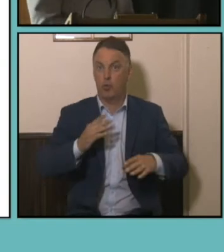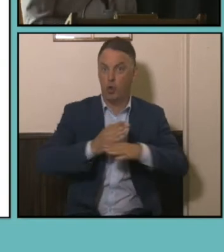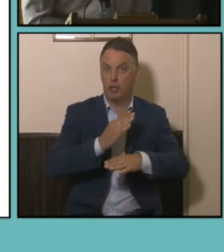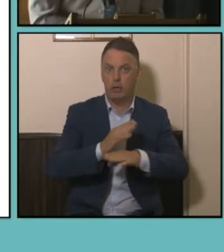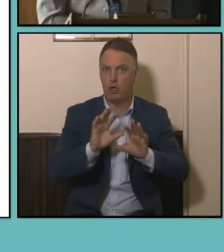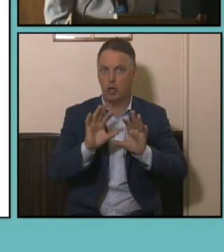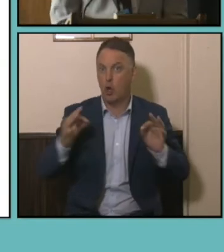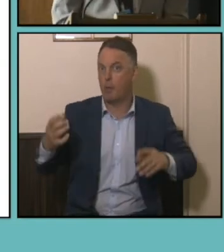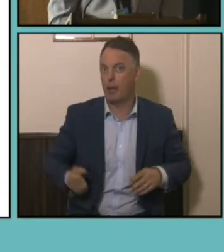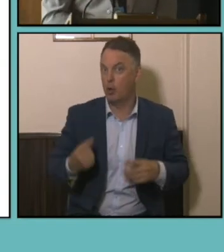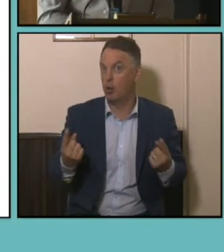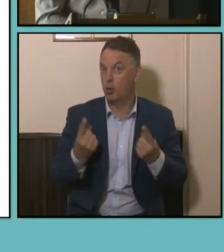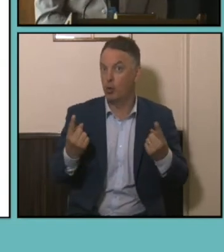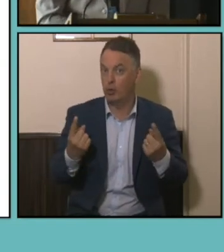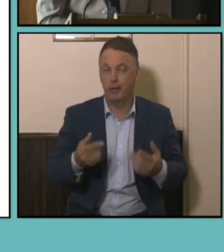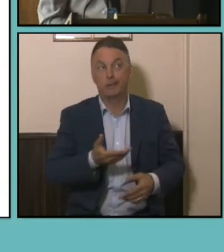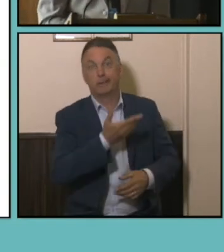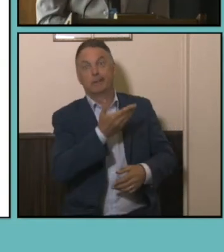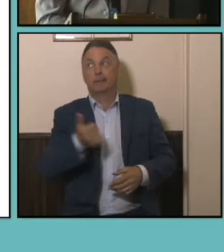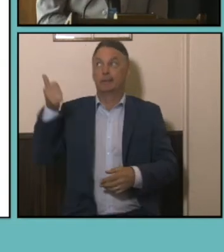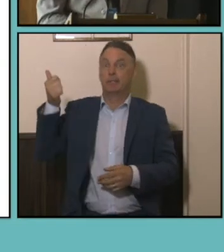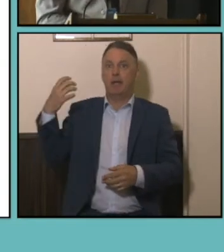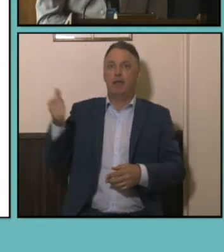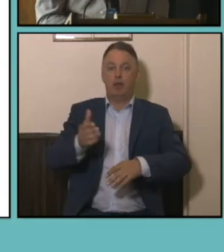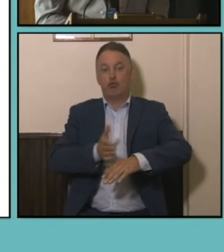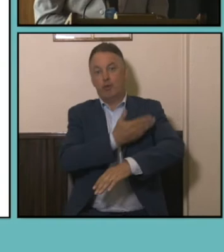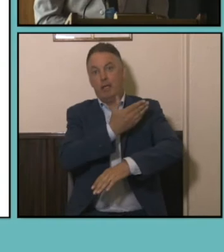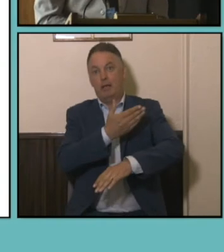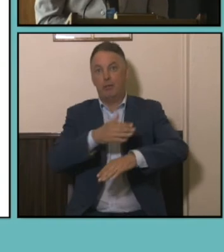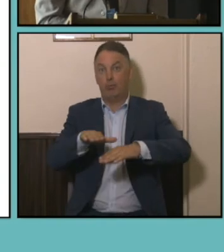familiar green and blue [graph] here. This is another info-graphic that we also have in